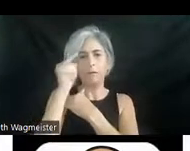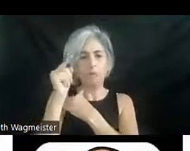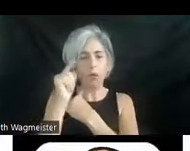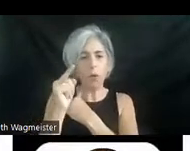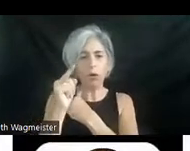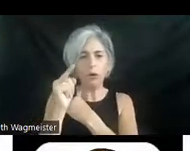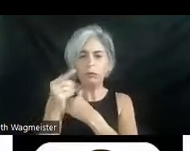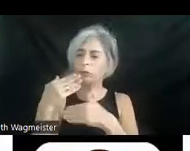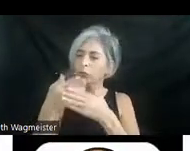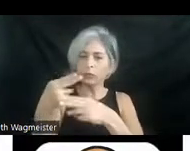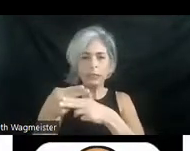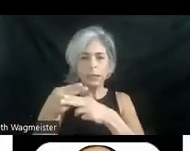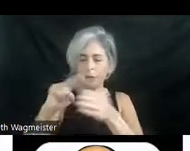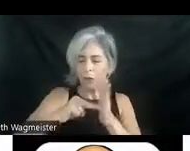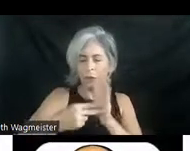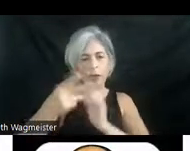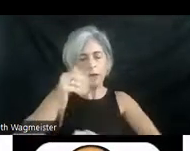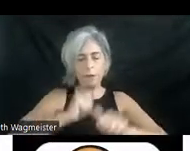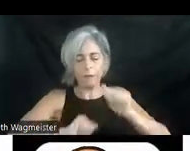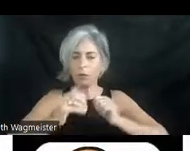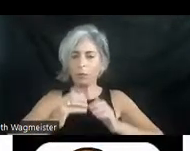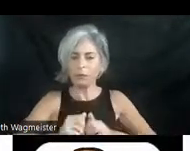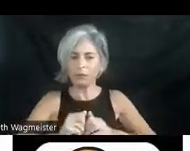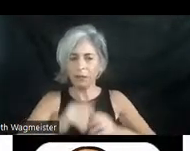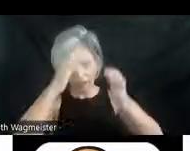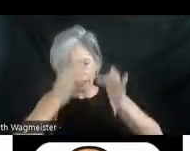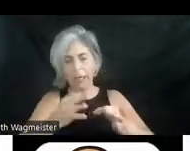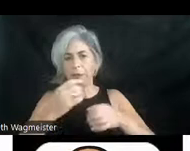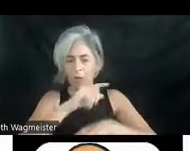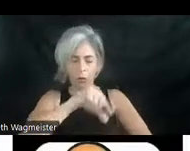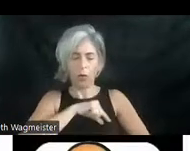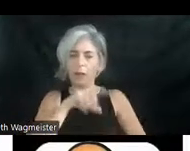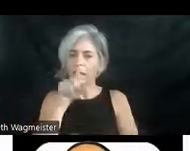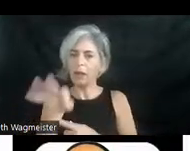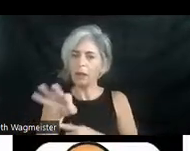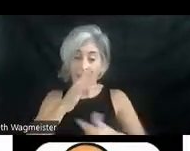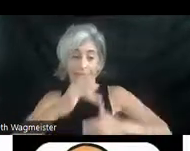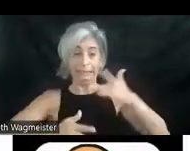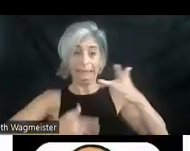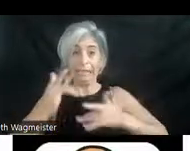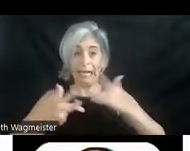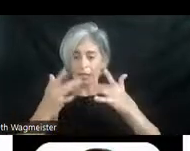of purpose in the performance that determines the quality of the exciting current between